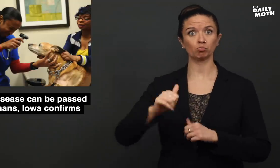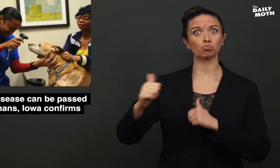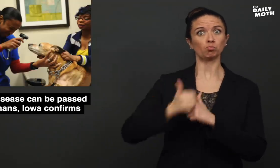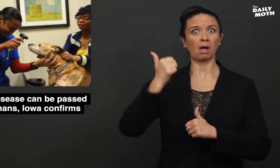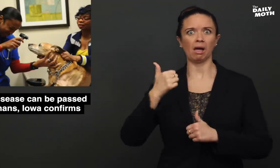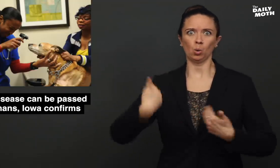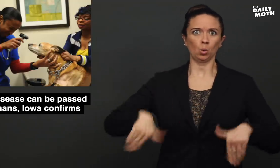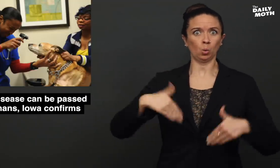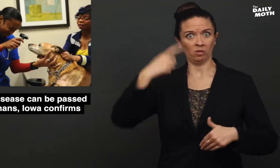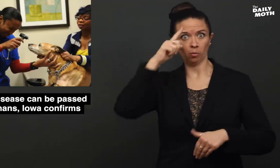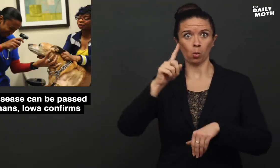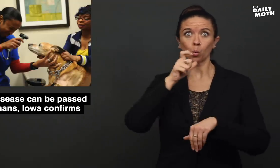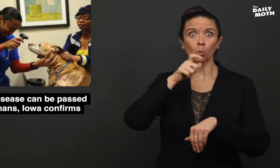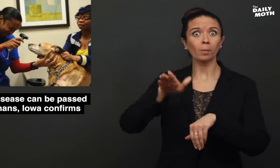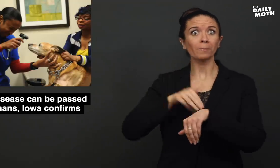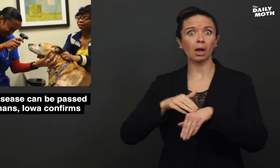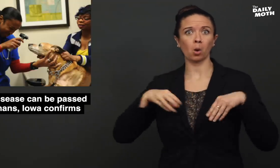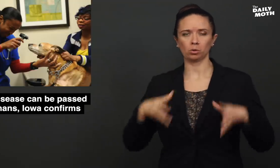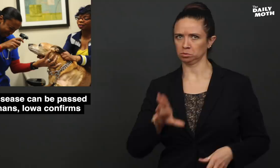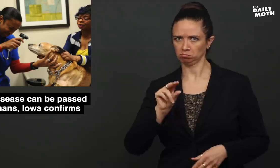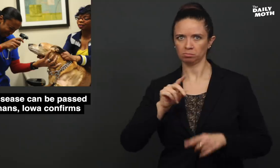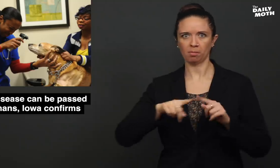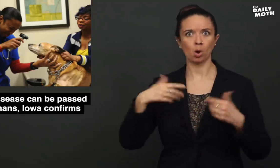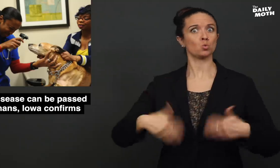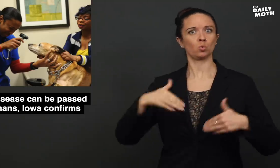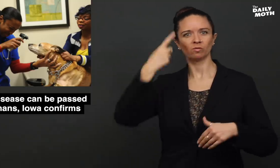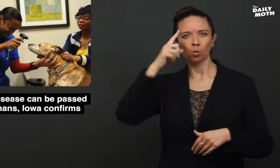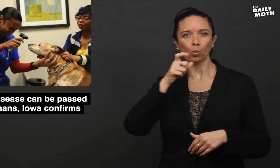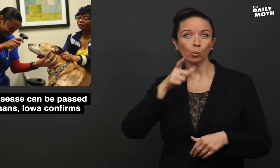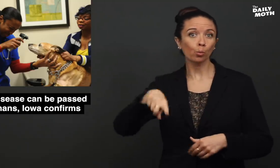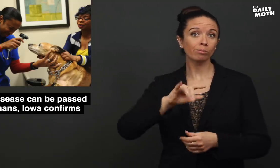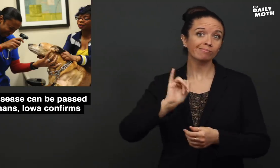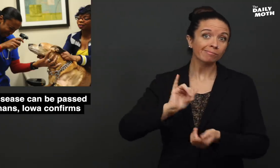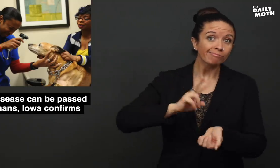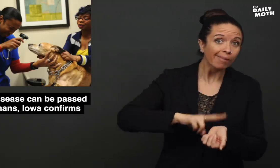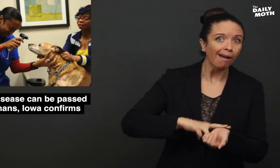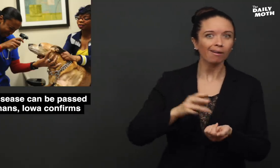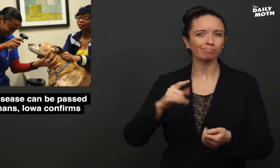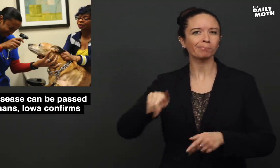The threat is not high for pet owners, but those who (i.e. veterinarians)